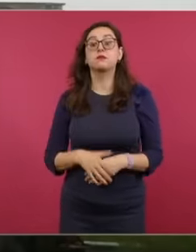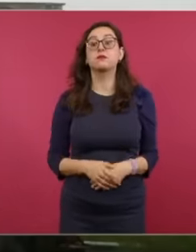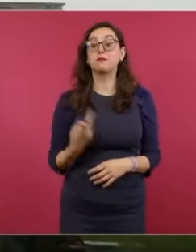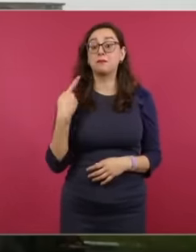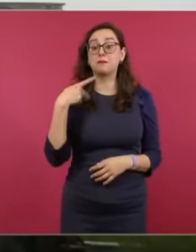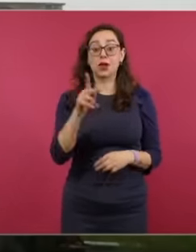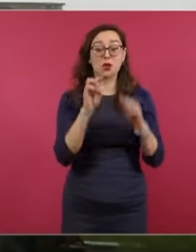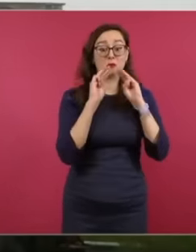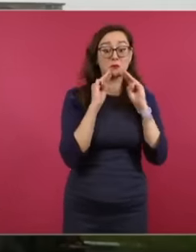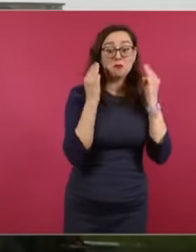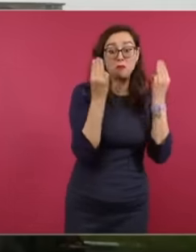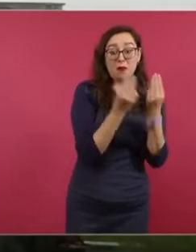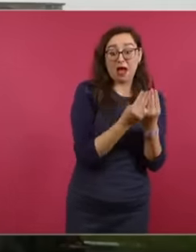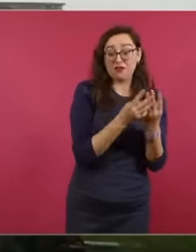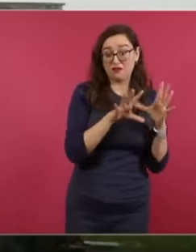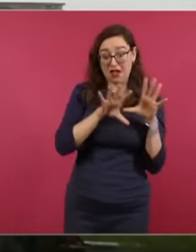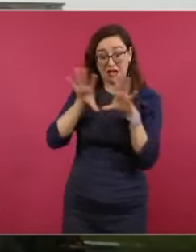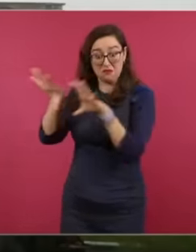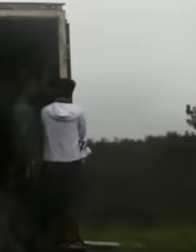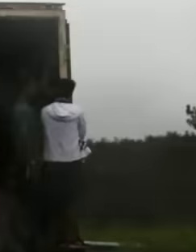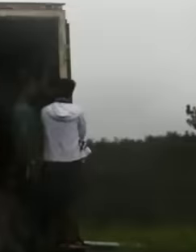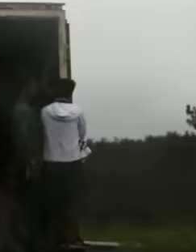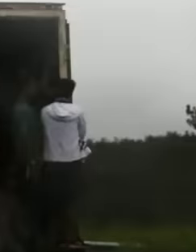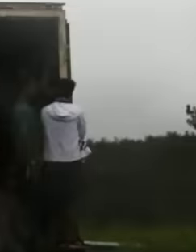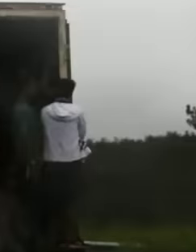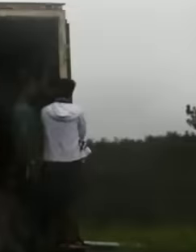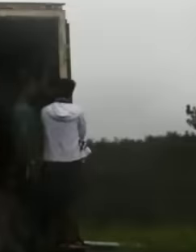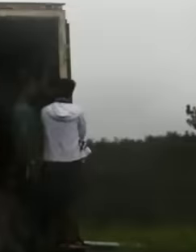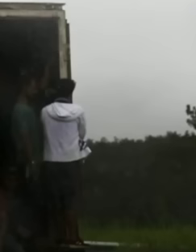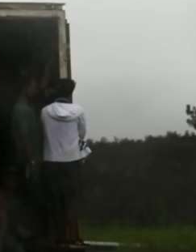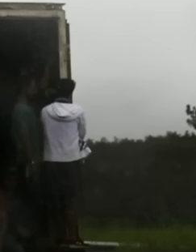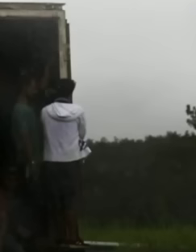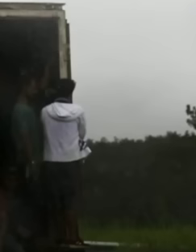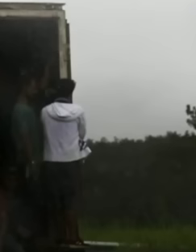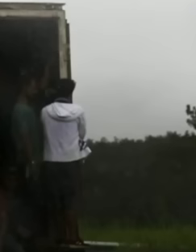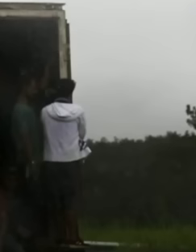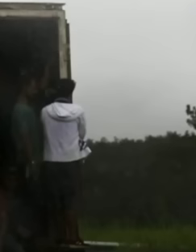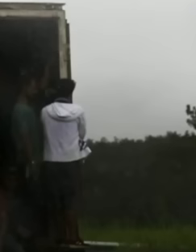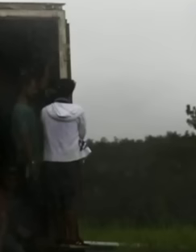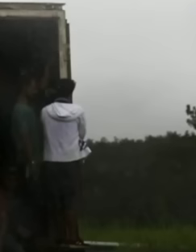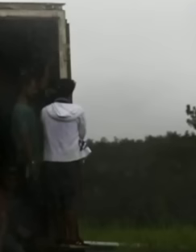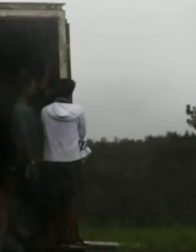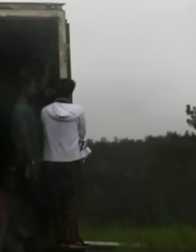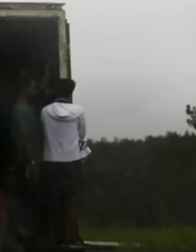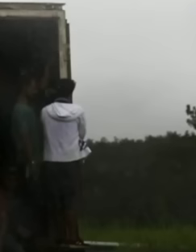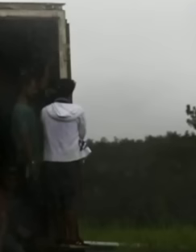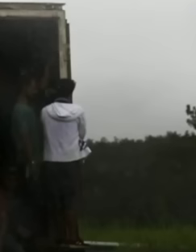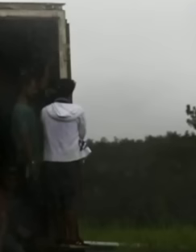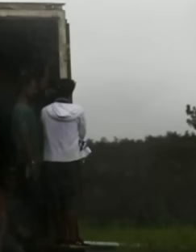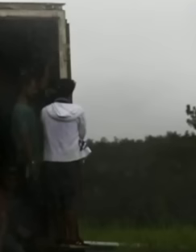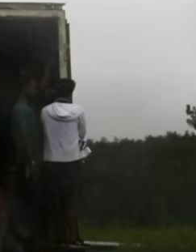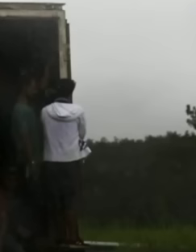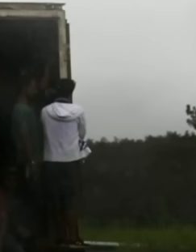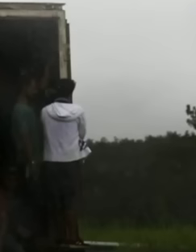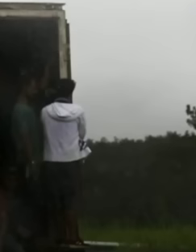Organized crime here on the screen the arrested people come but for convictions